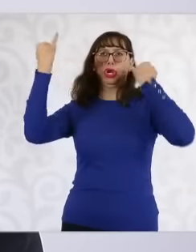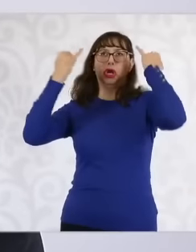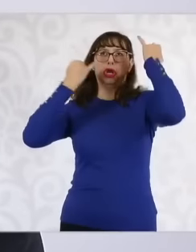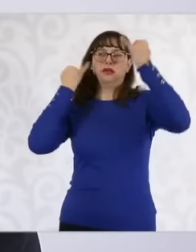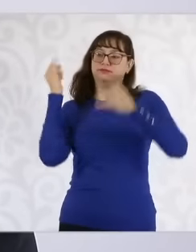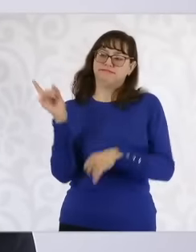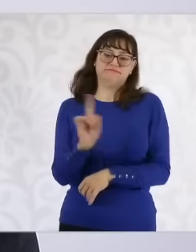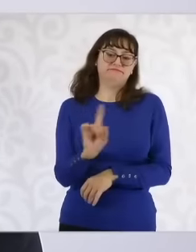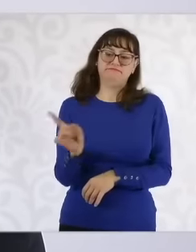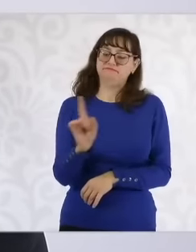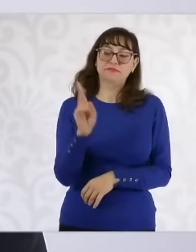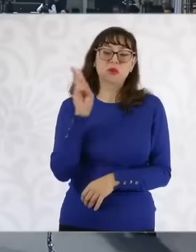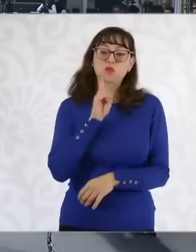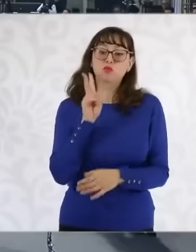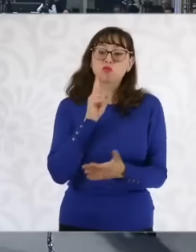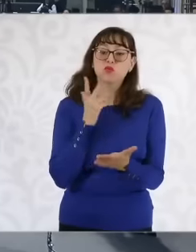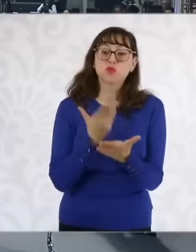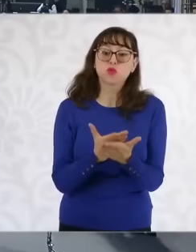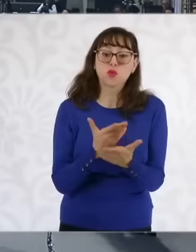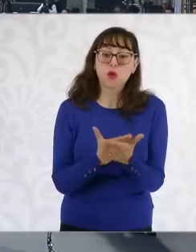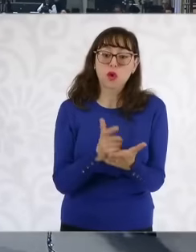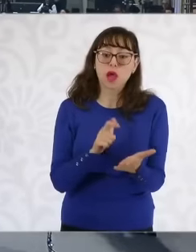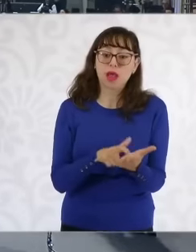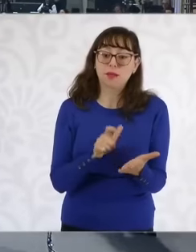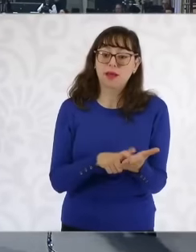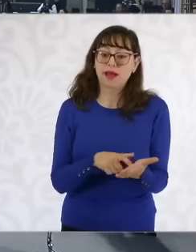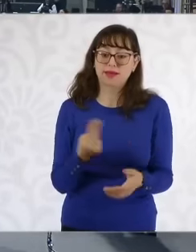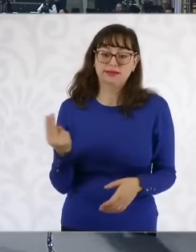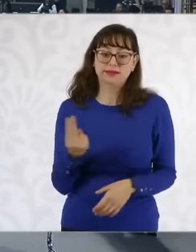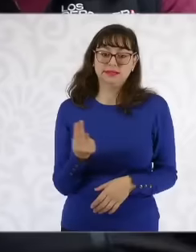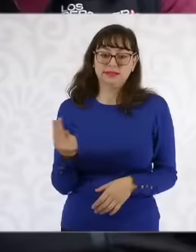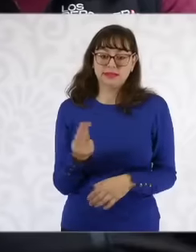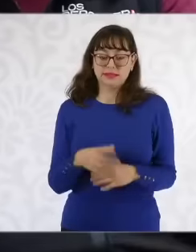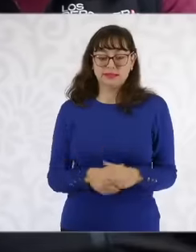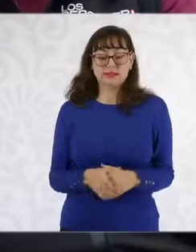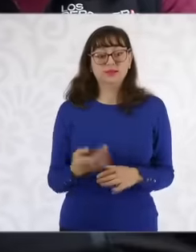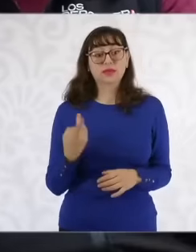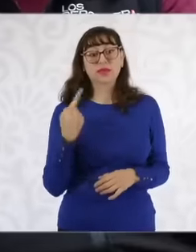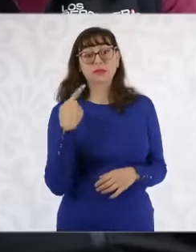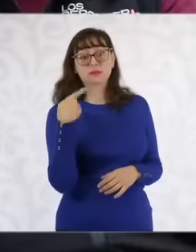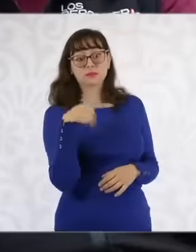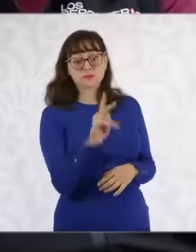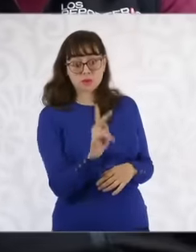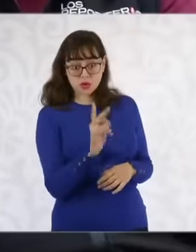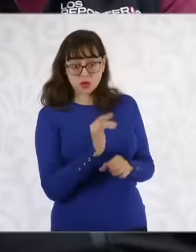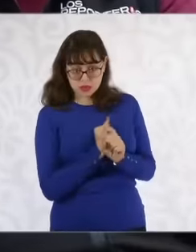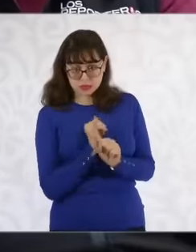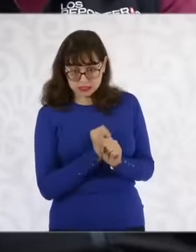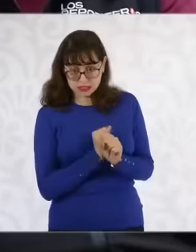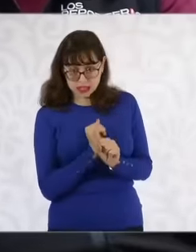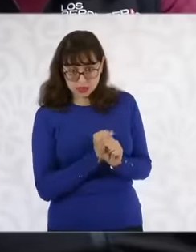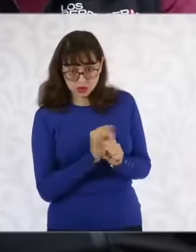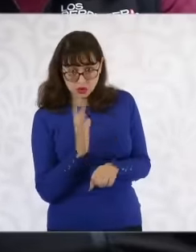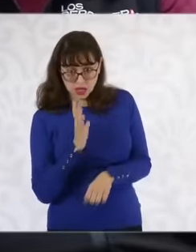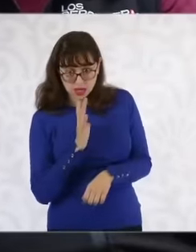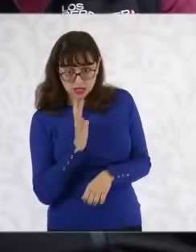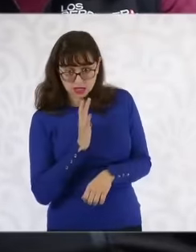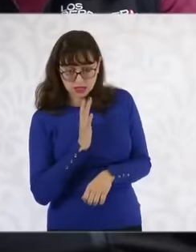, but if it is, they do have it within the environment. Well, investigation, that is, one thing is